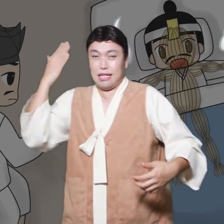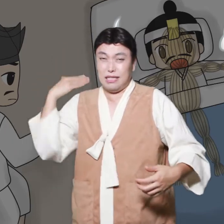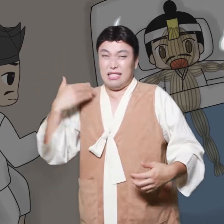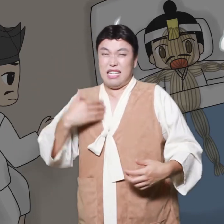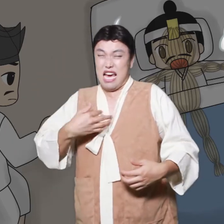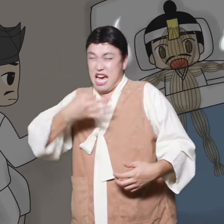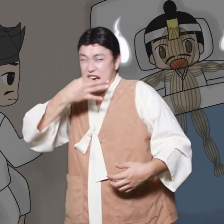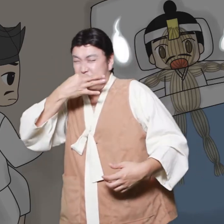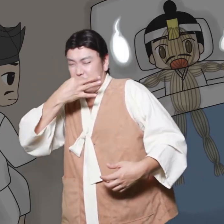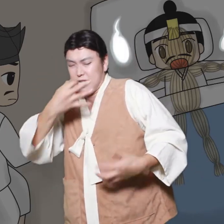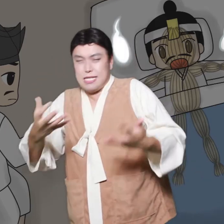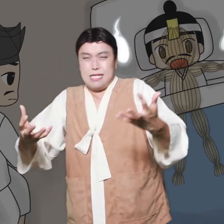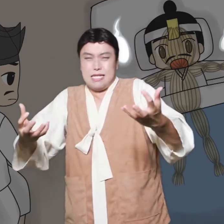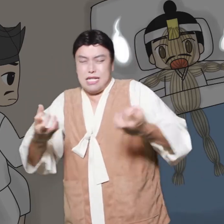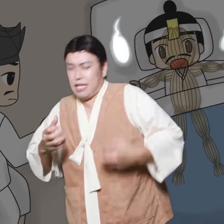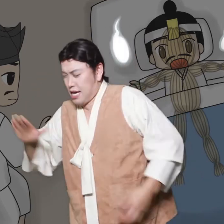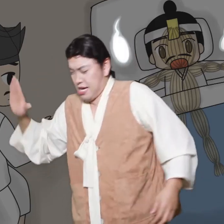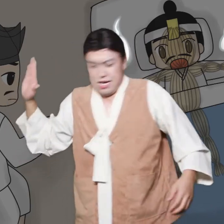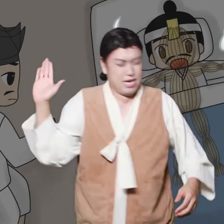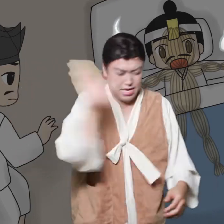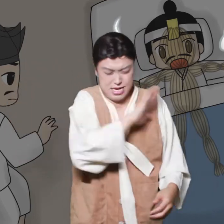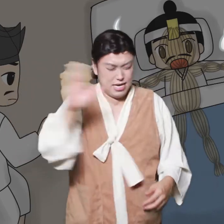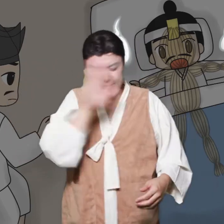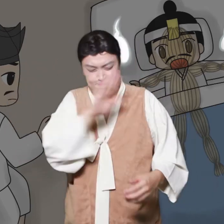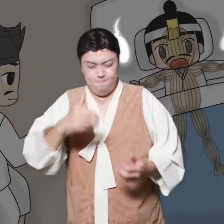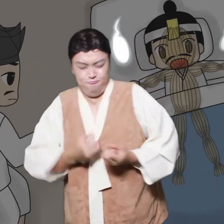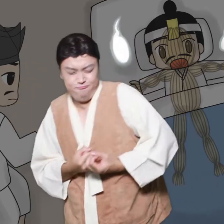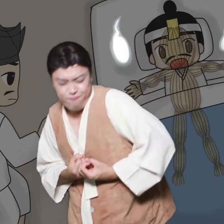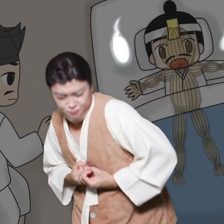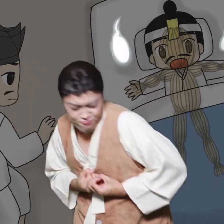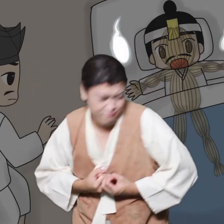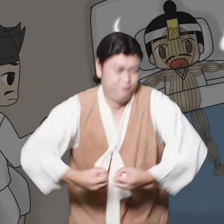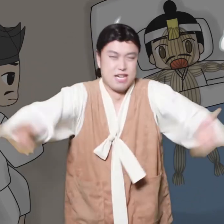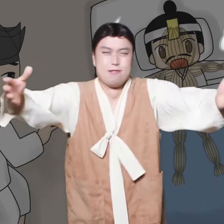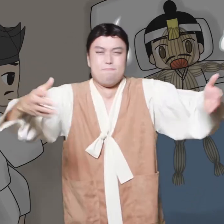The white smoke has gone and the fake stronghold has disappeared.